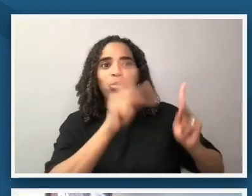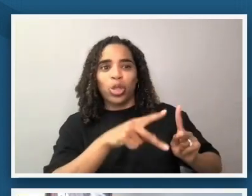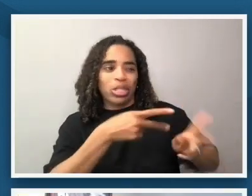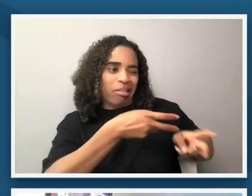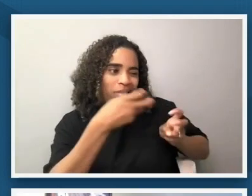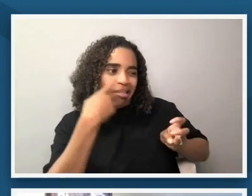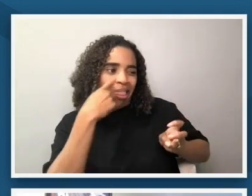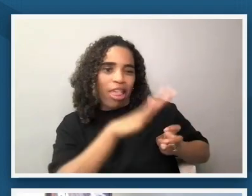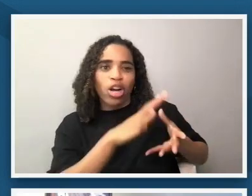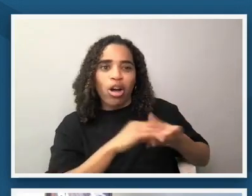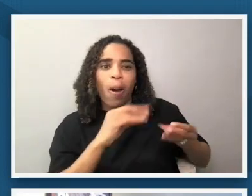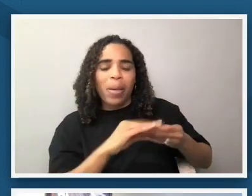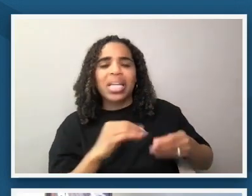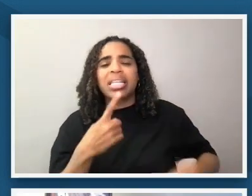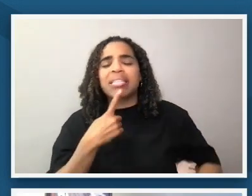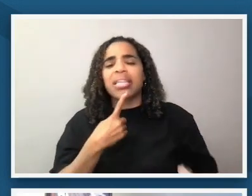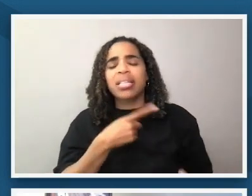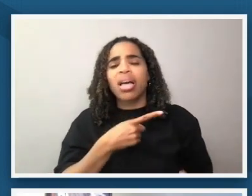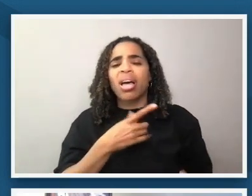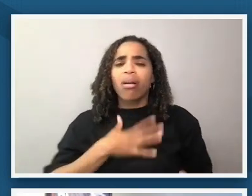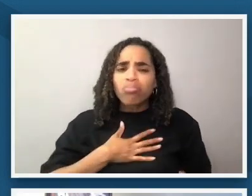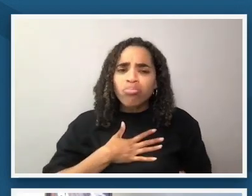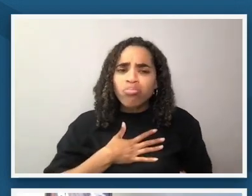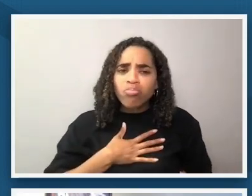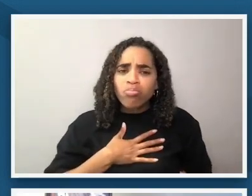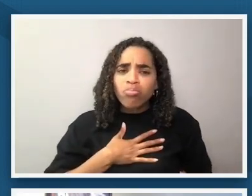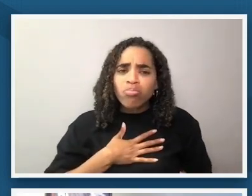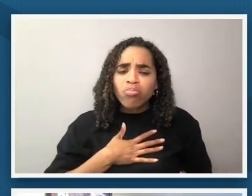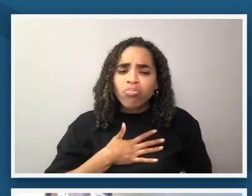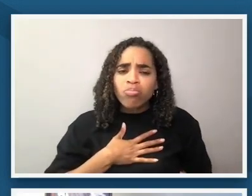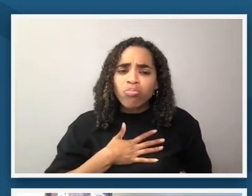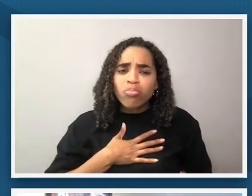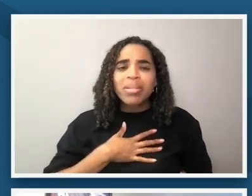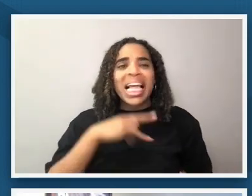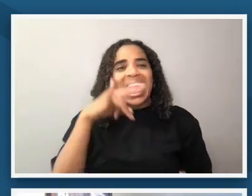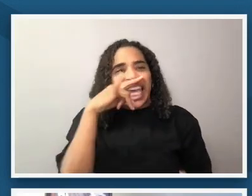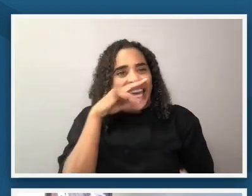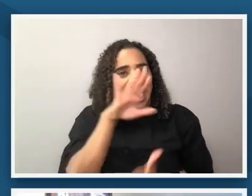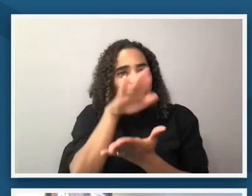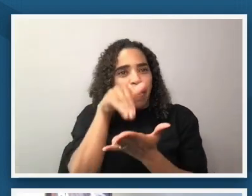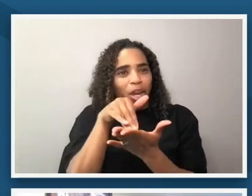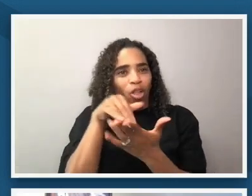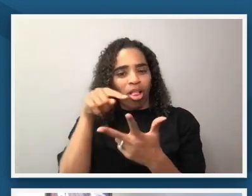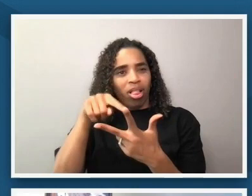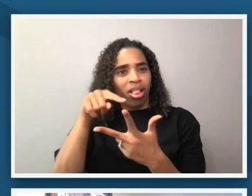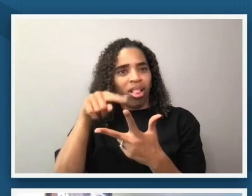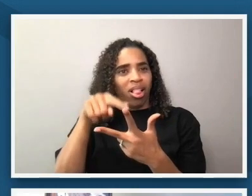so heartwarming heartwarming to see the